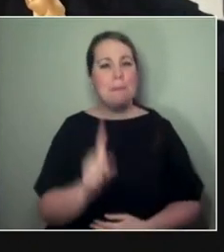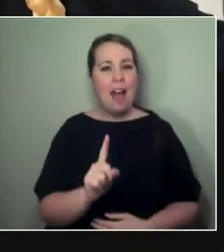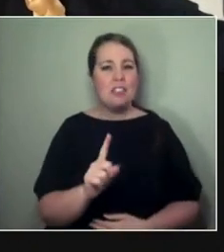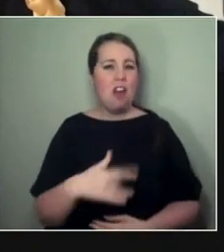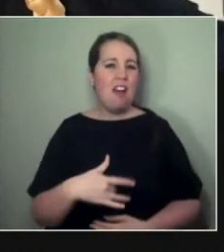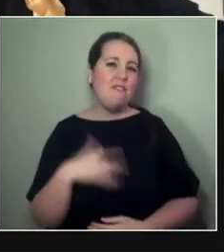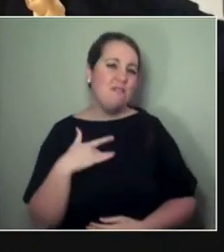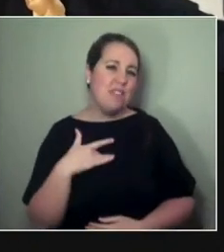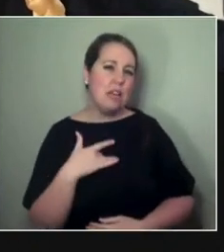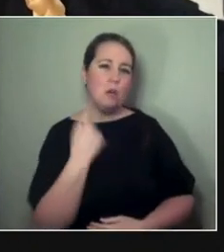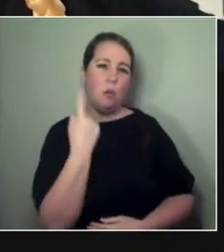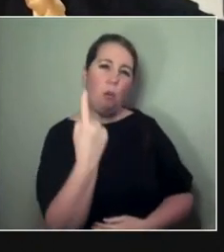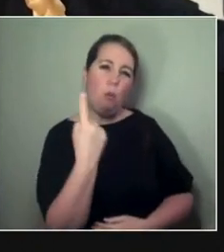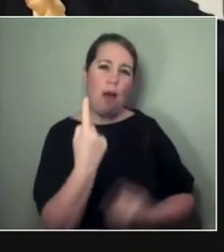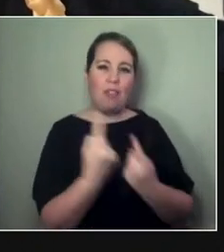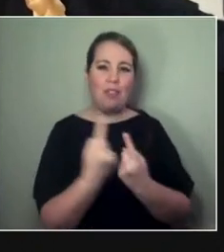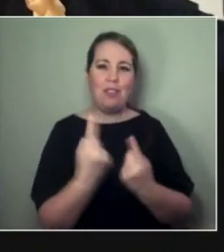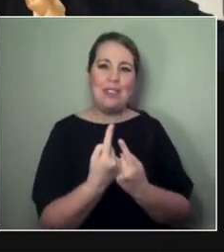I think, both as artists and as institutions —